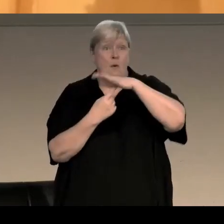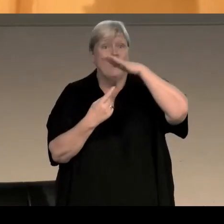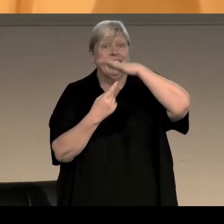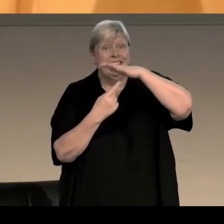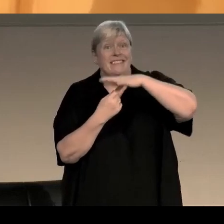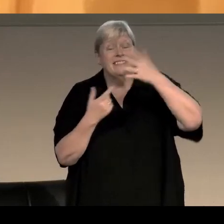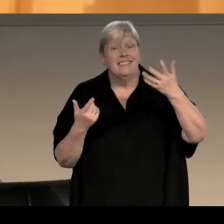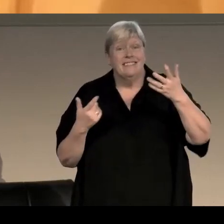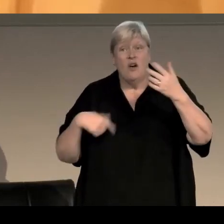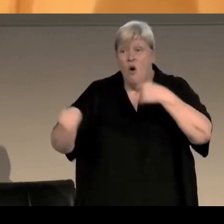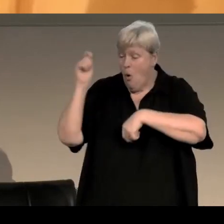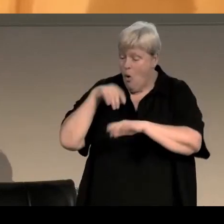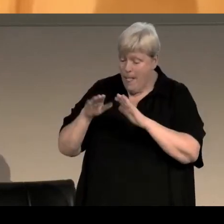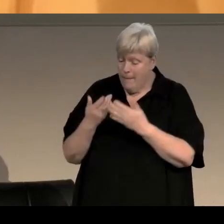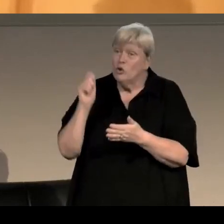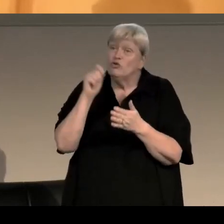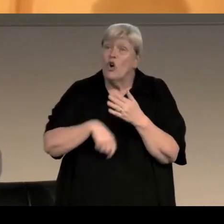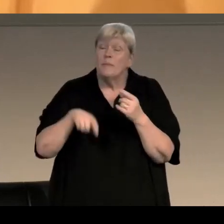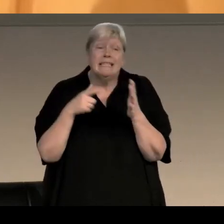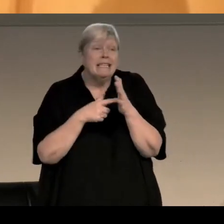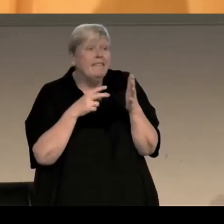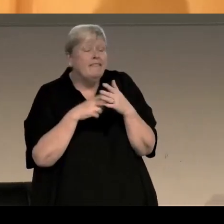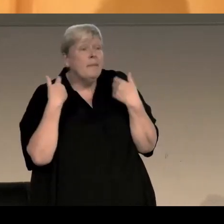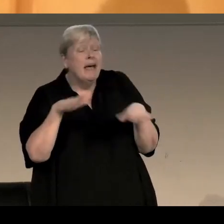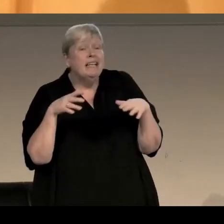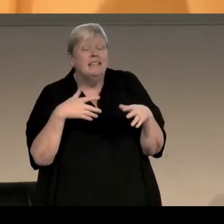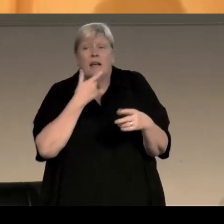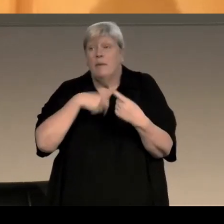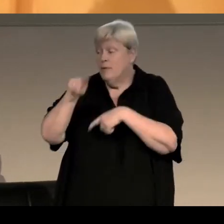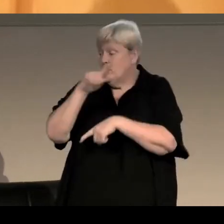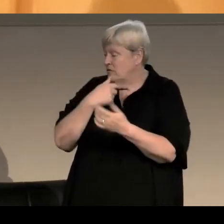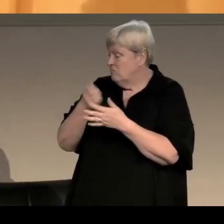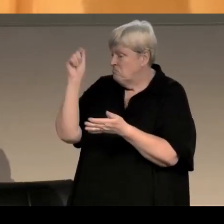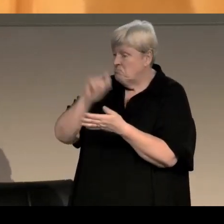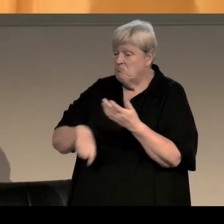talked about, she was interviewed, she was on the TV and people who might otherwise not have read